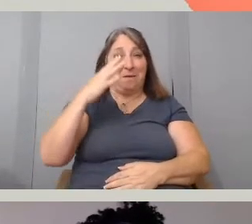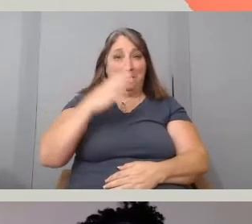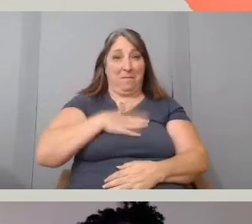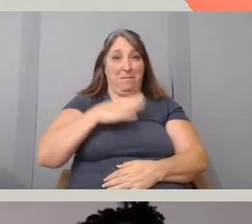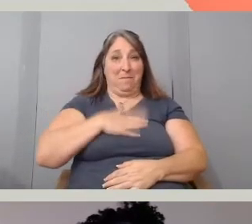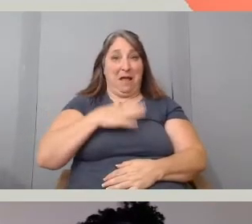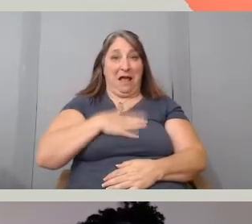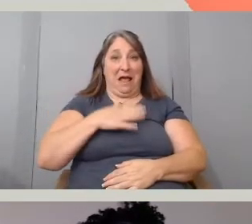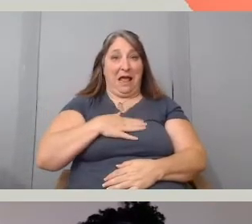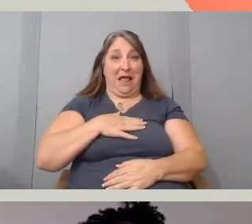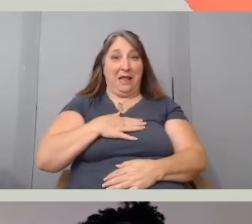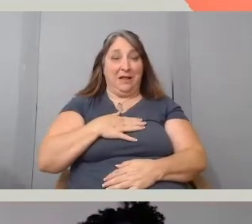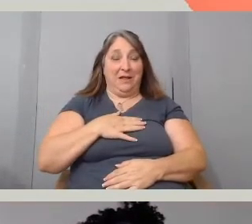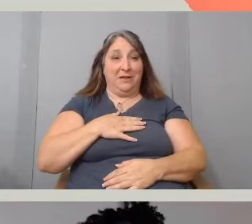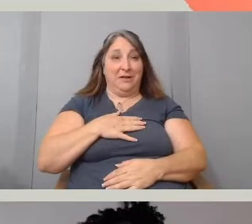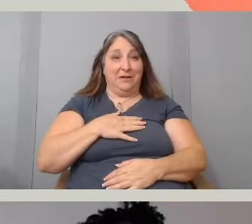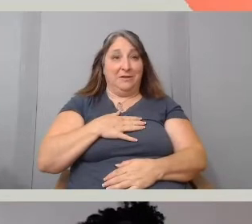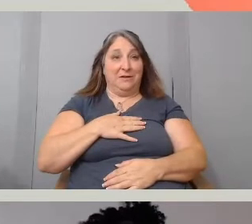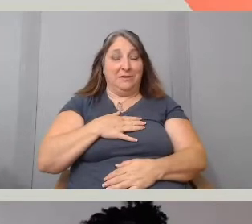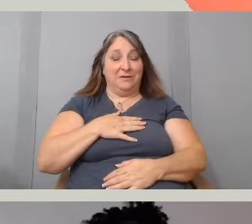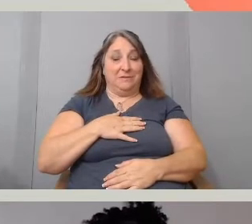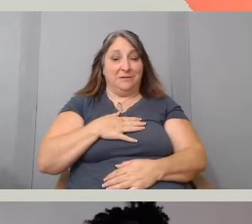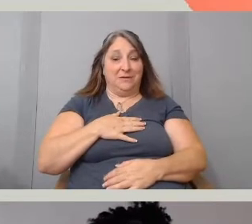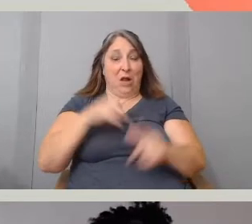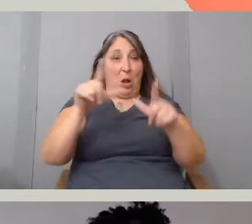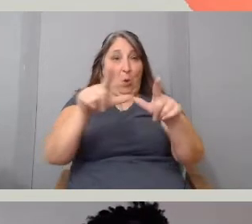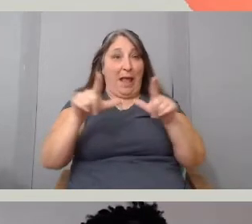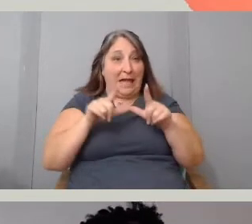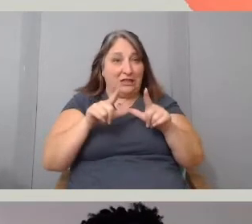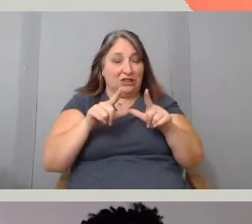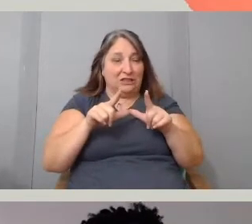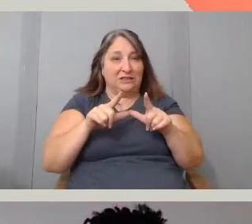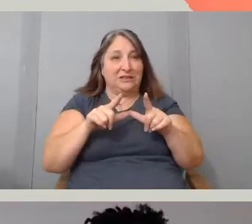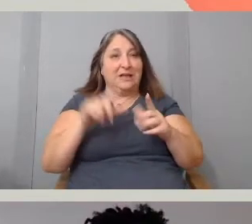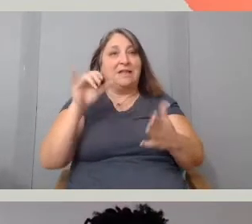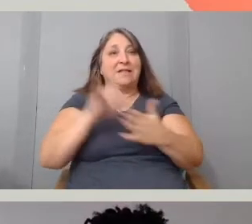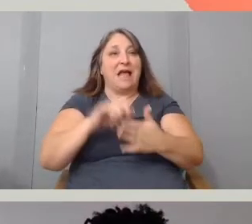is what allows me to connect with this folks.